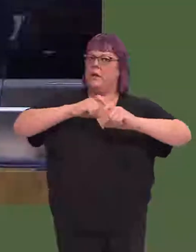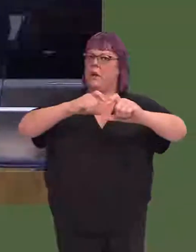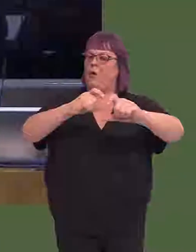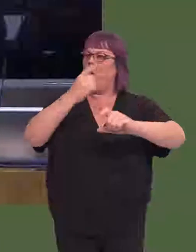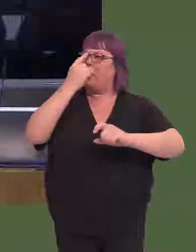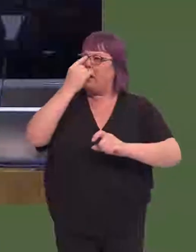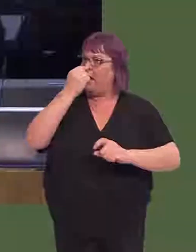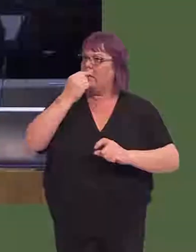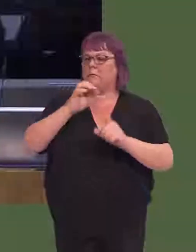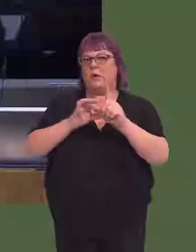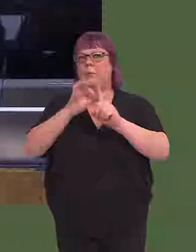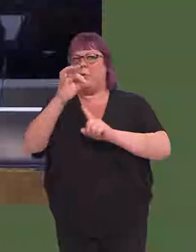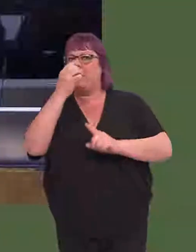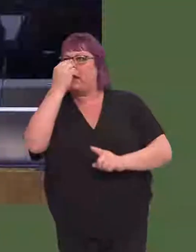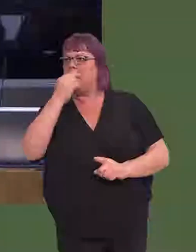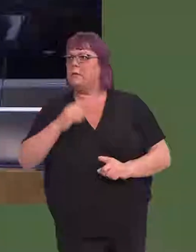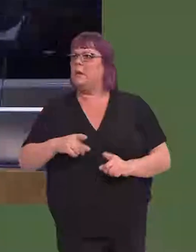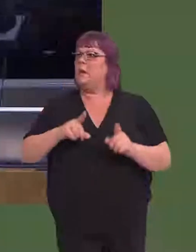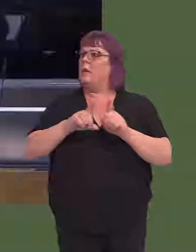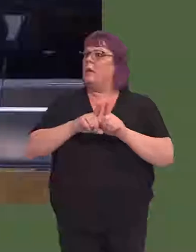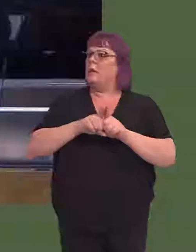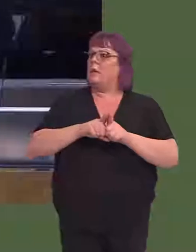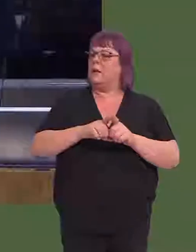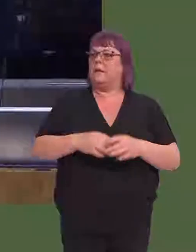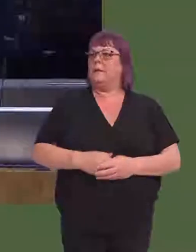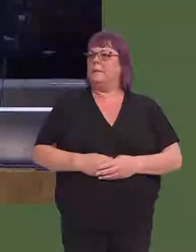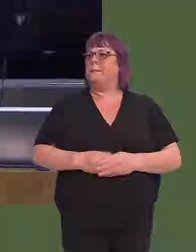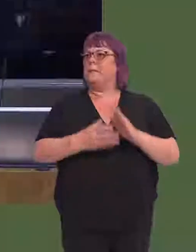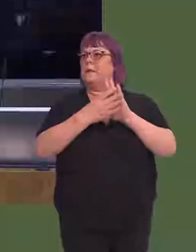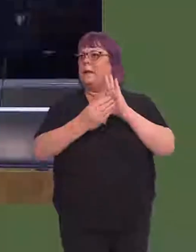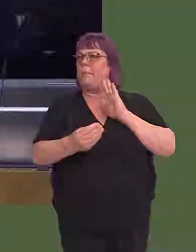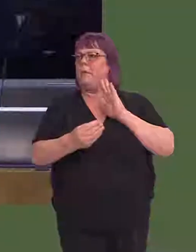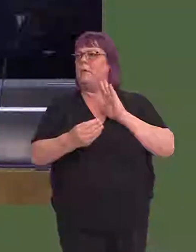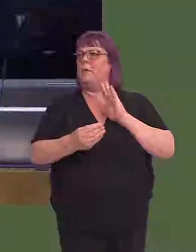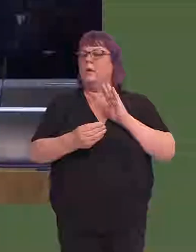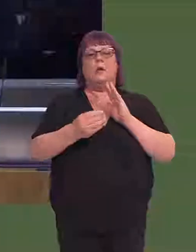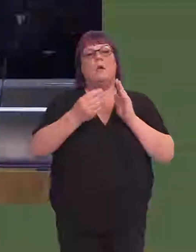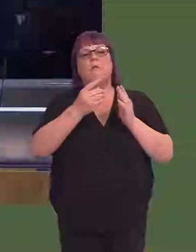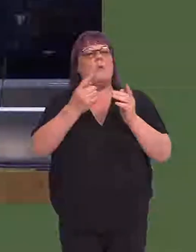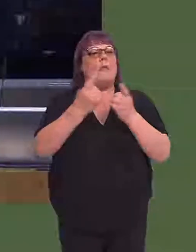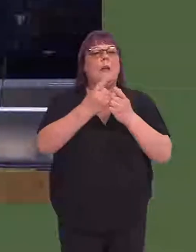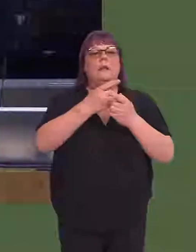in north Wales is to be significantly improved. For example, in relation to the transformation groups that are supposed to deliver the improvements